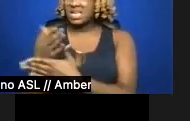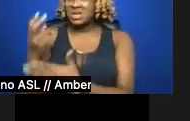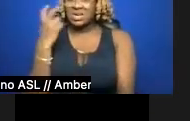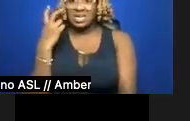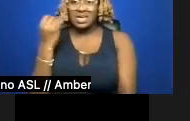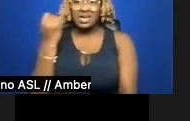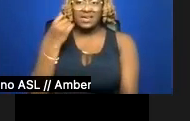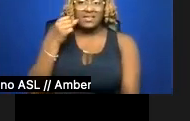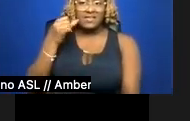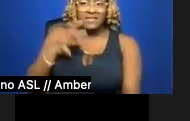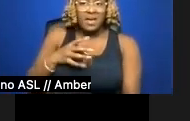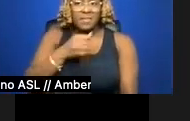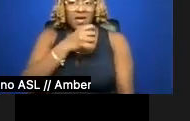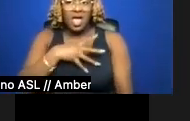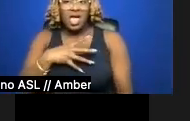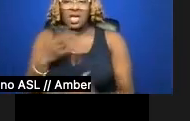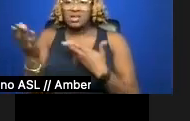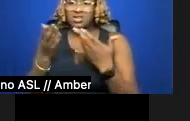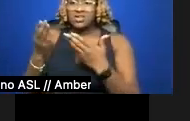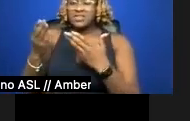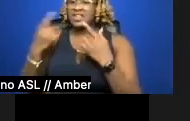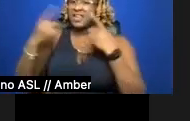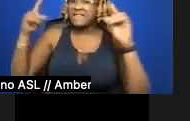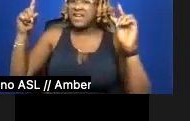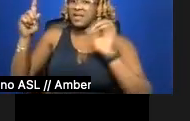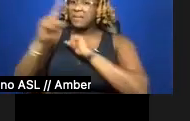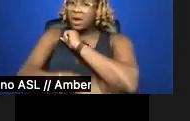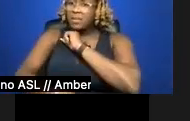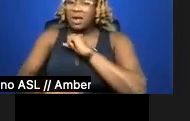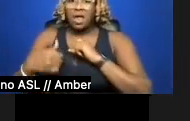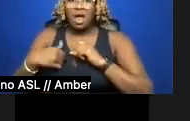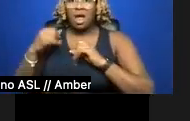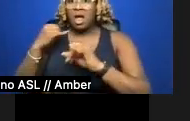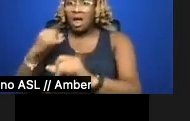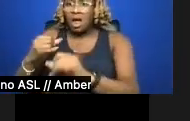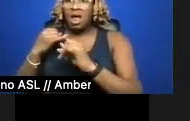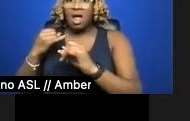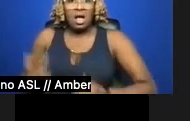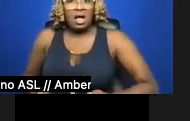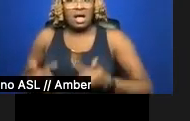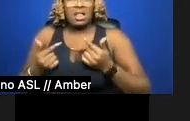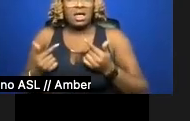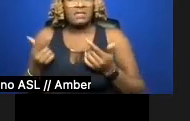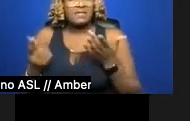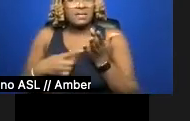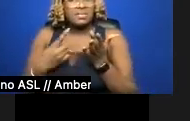as effective punishment. I, too, appear alive at times I'd rather not be. I, too am a defect